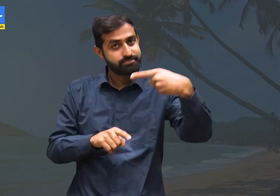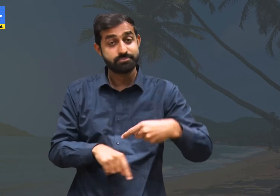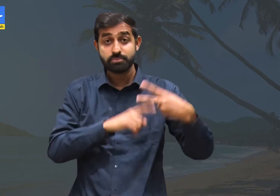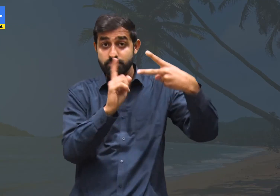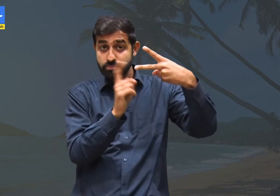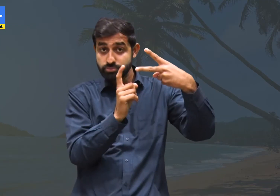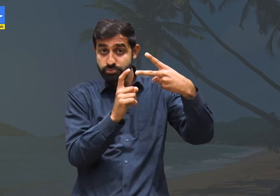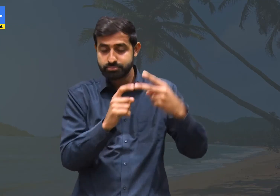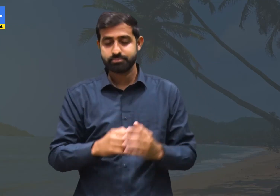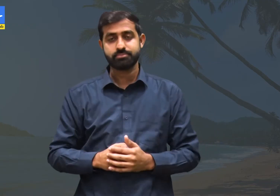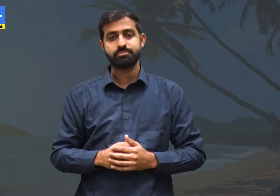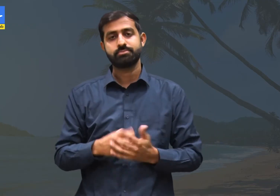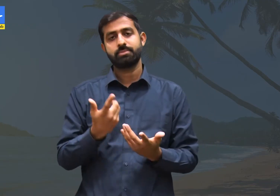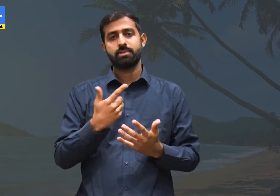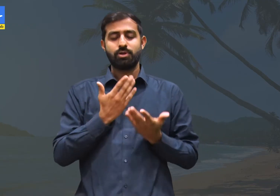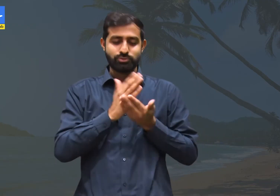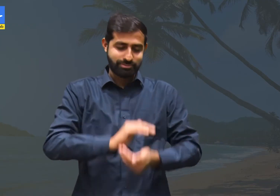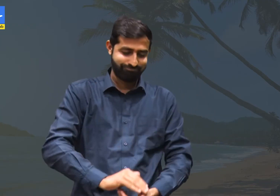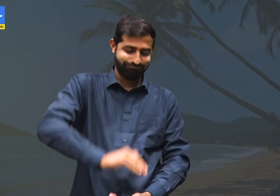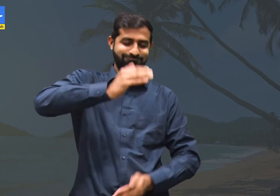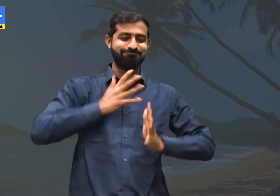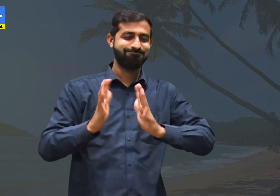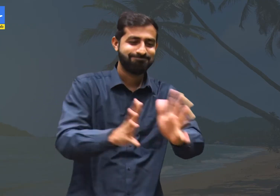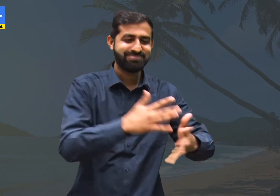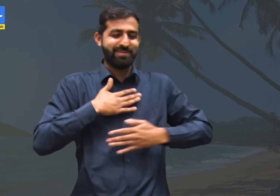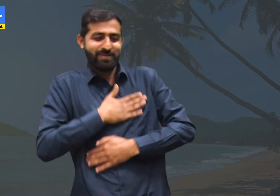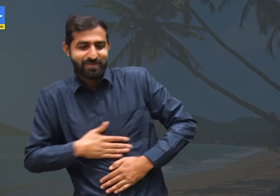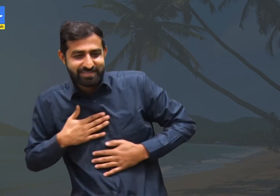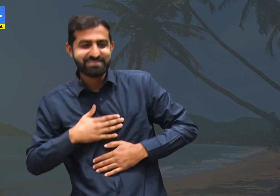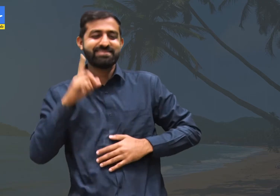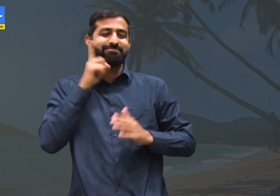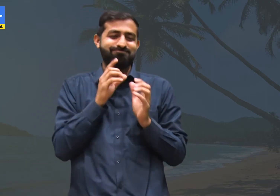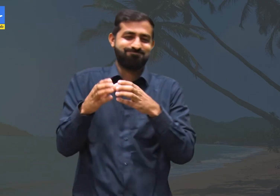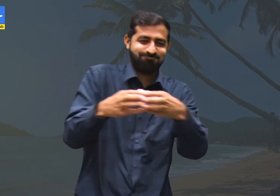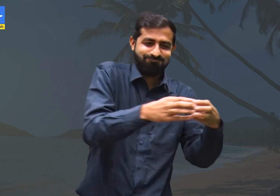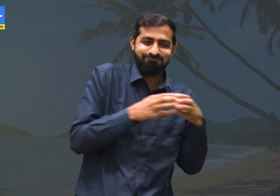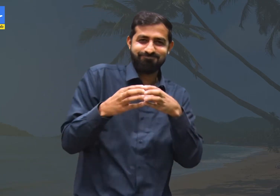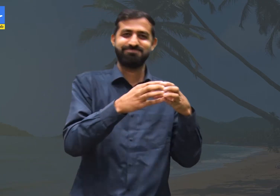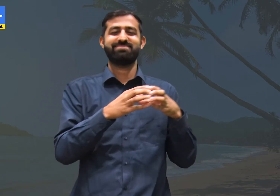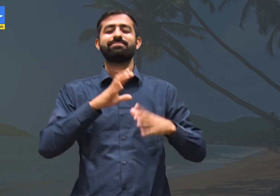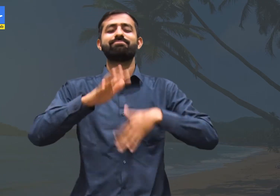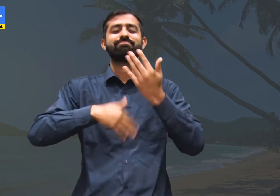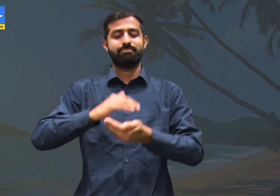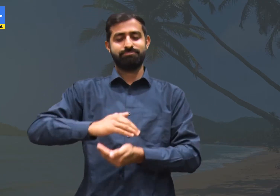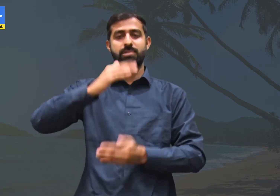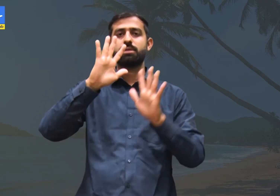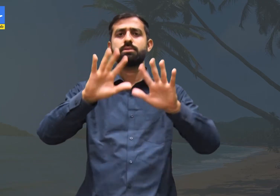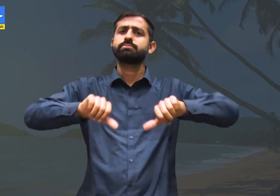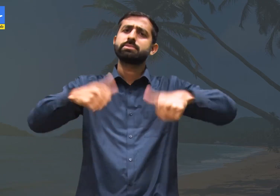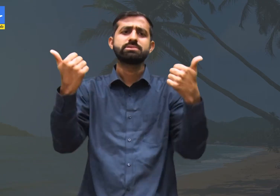Second example, as kids in school we would enjoy tremendously within the Deaf groups.